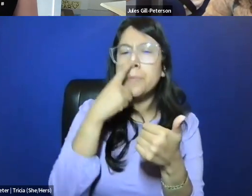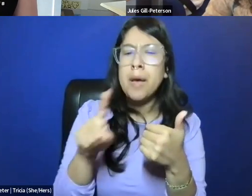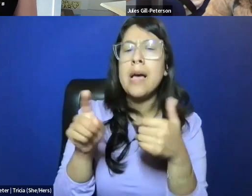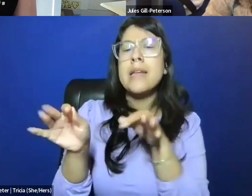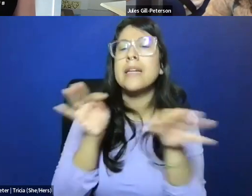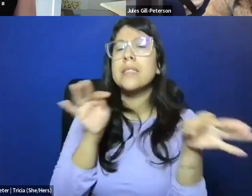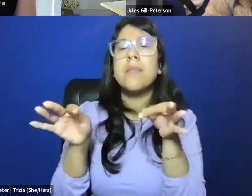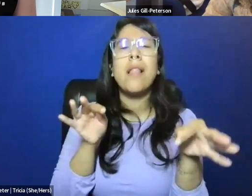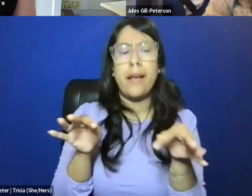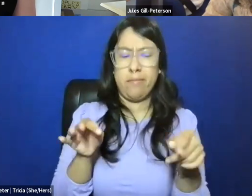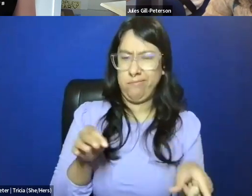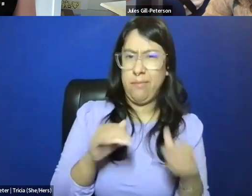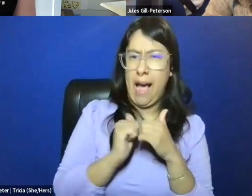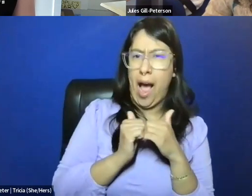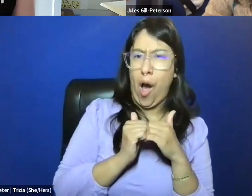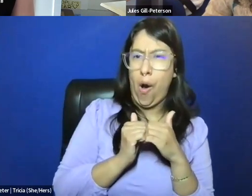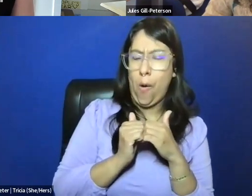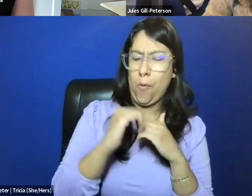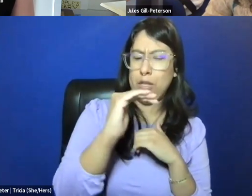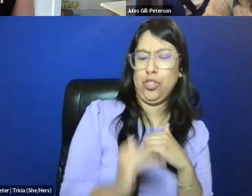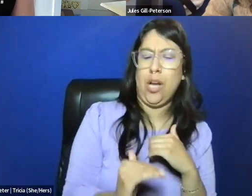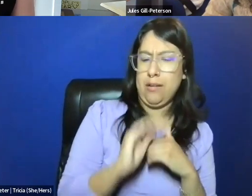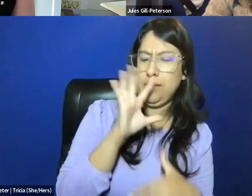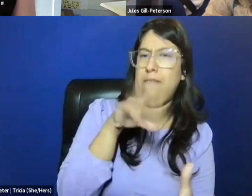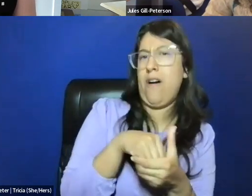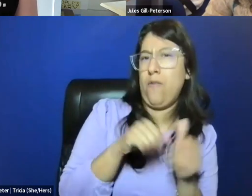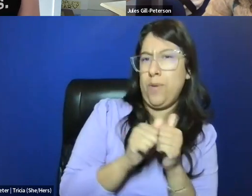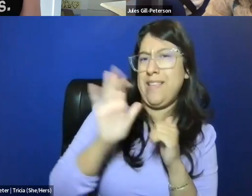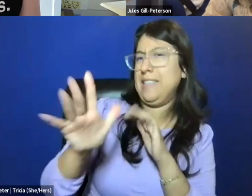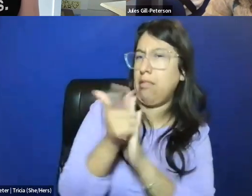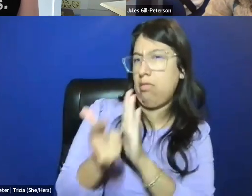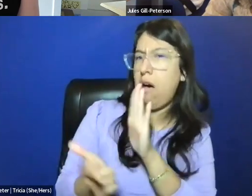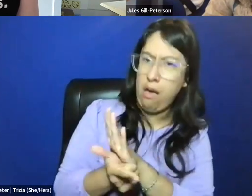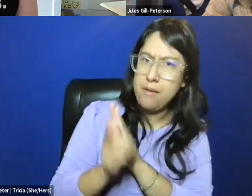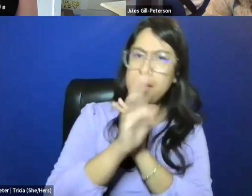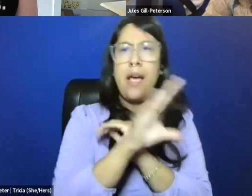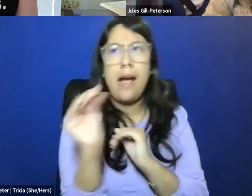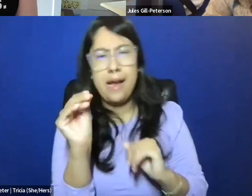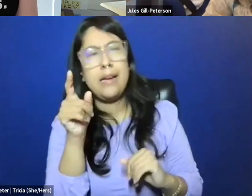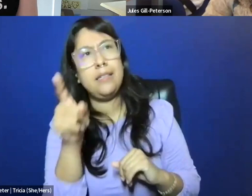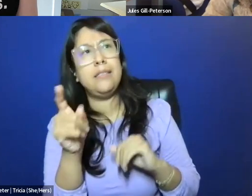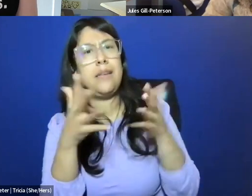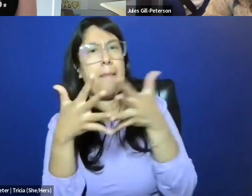about what role the child plays in Comstockery, and just generally in American conversations